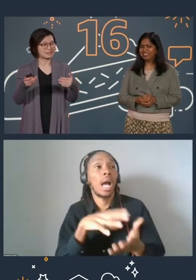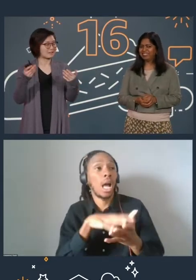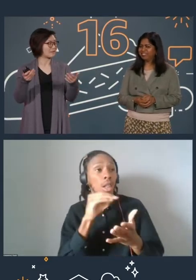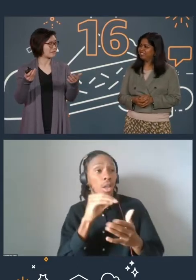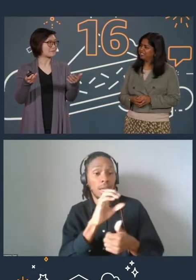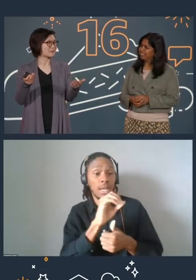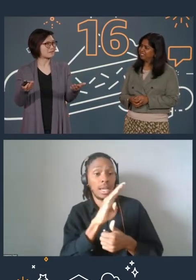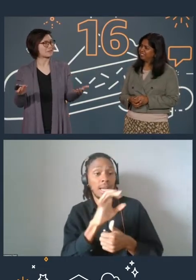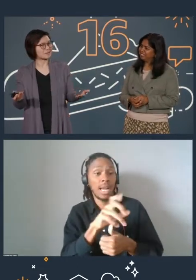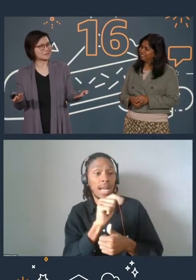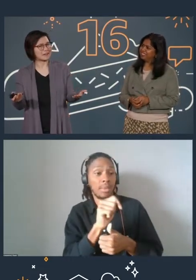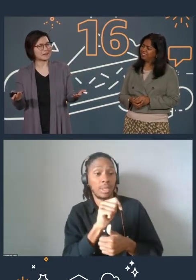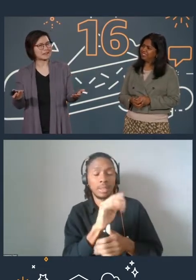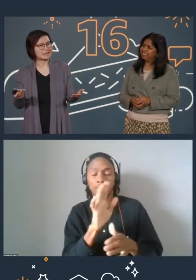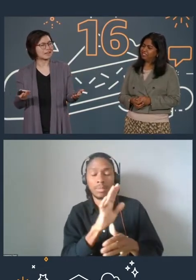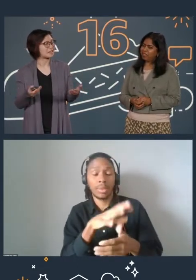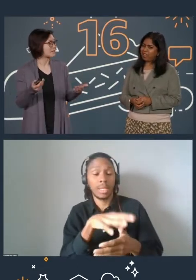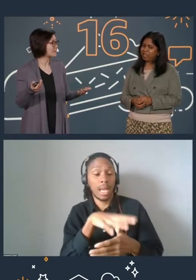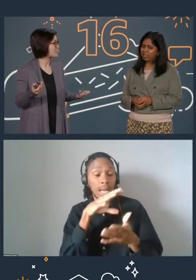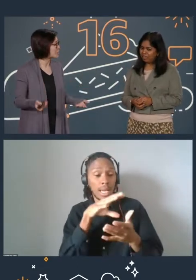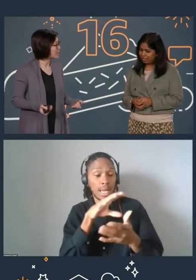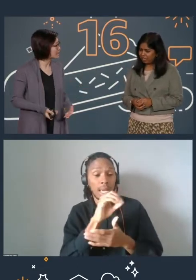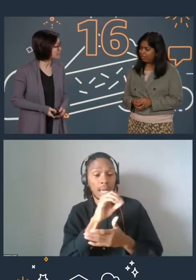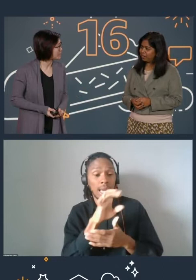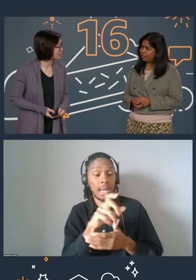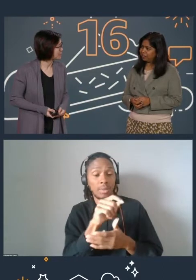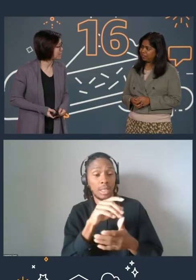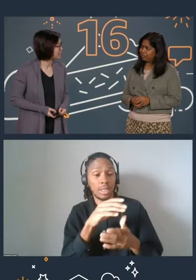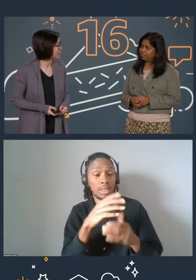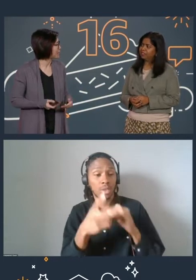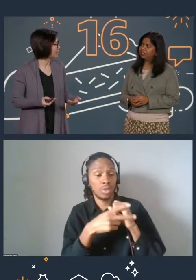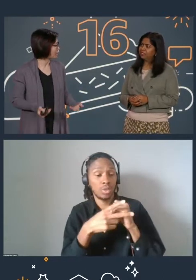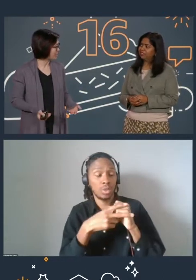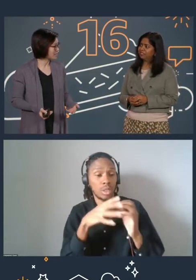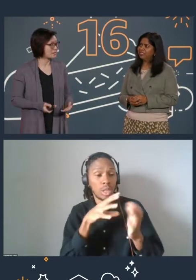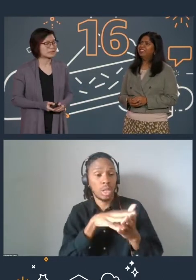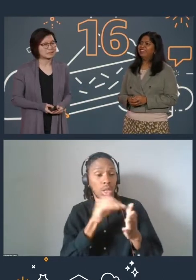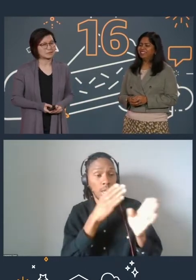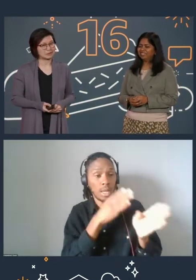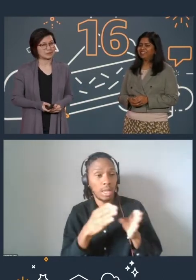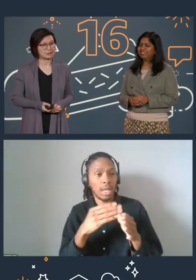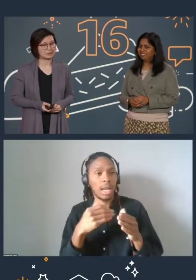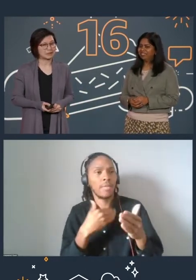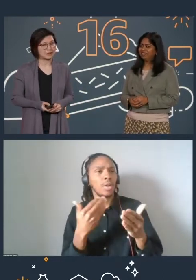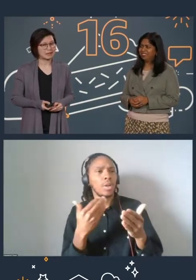sorry, the object storage learning plan, that there is a new S3 storage class, called Glacier Instant Retrieval.